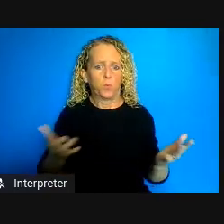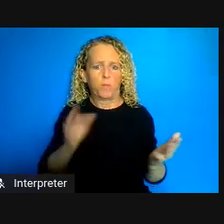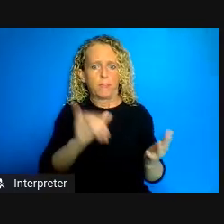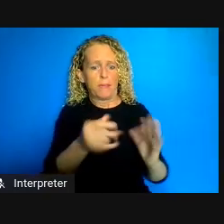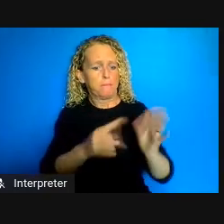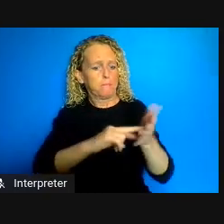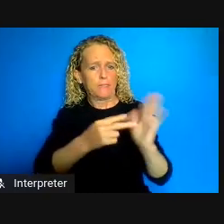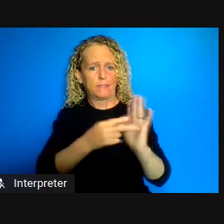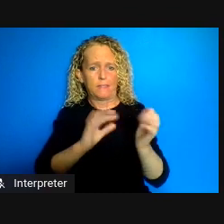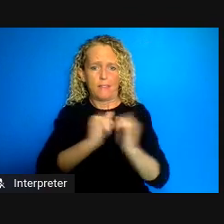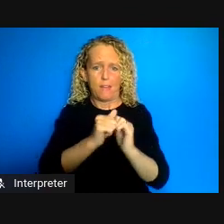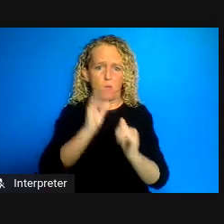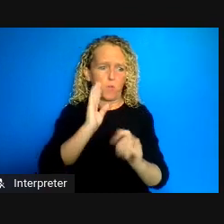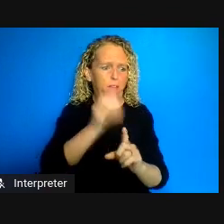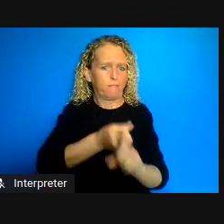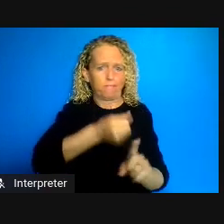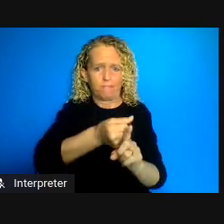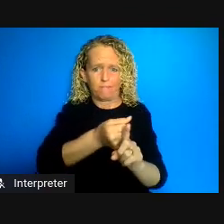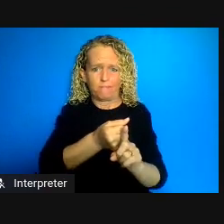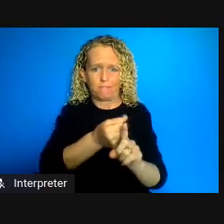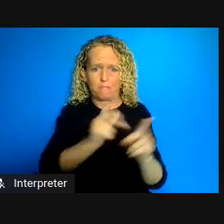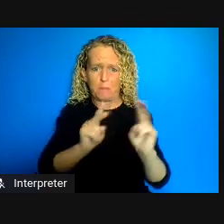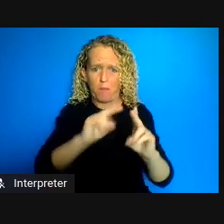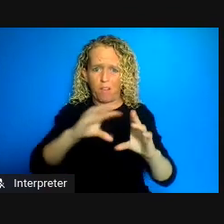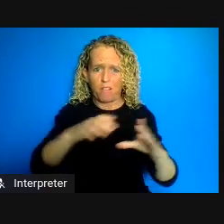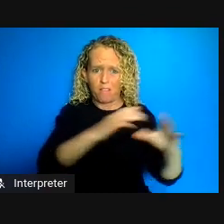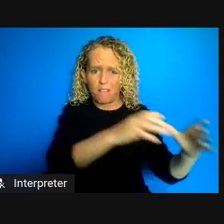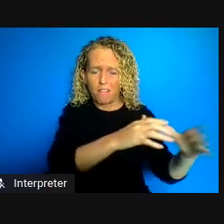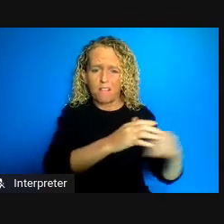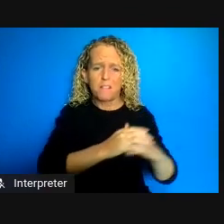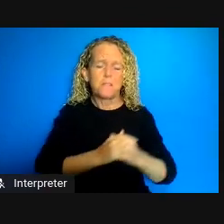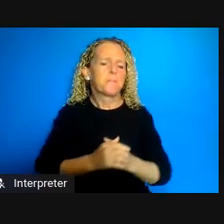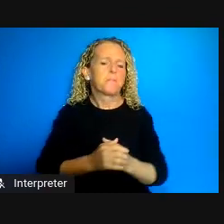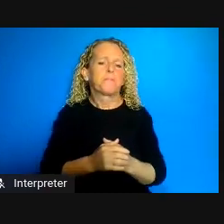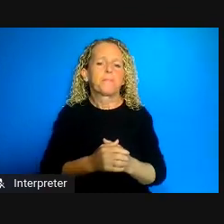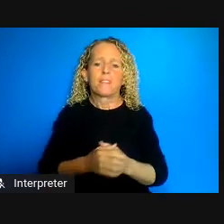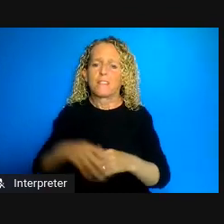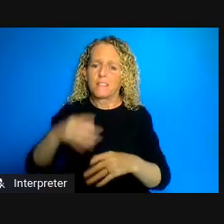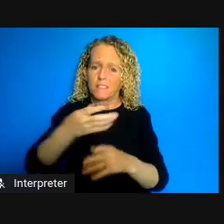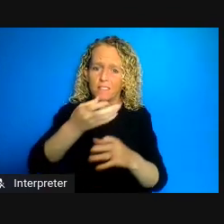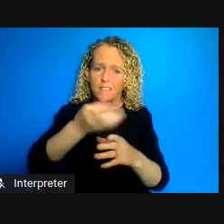serious concerns regarding you know equity gaps that are being more visible